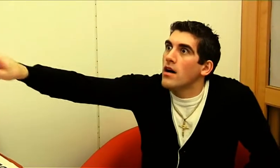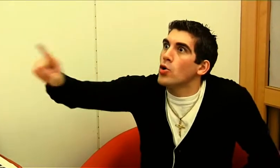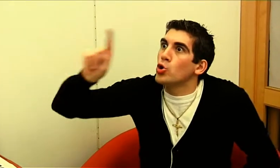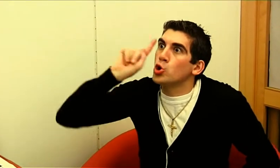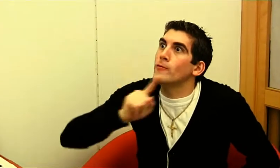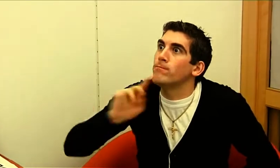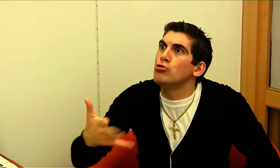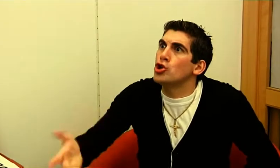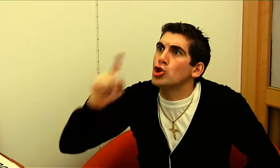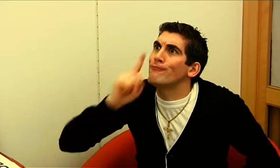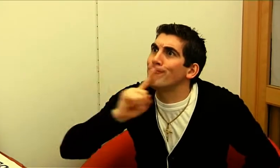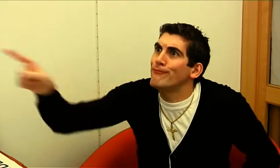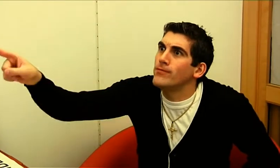My is deaf!